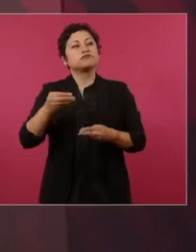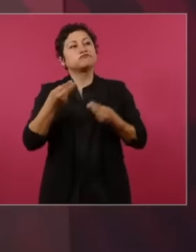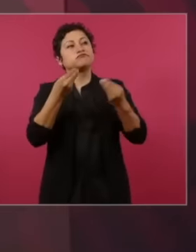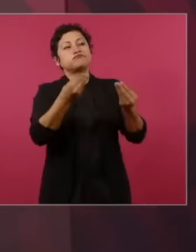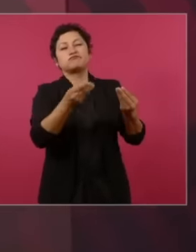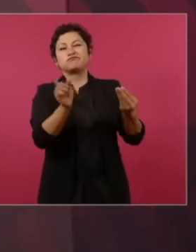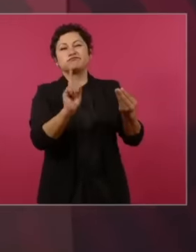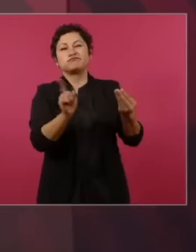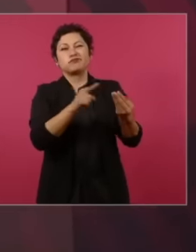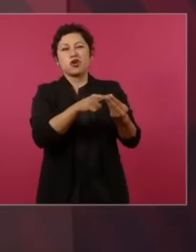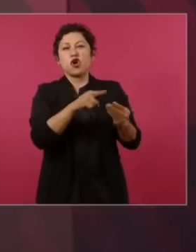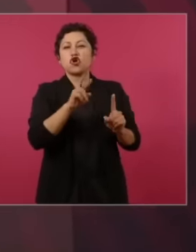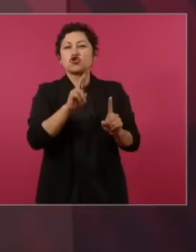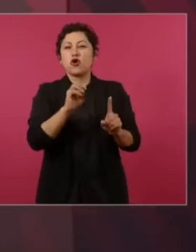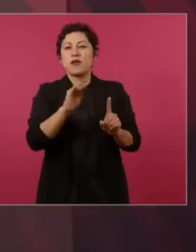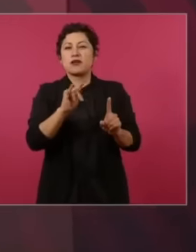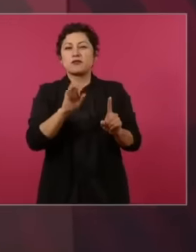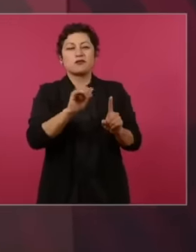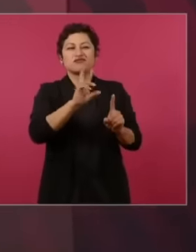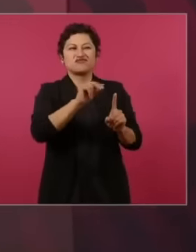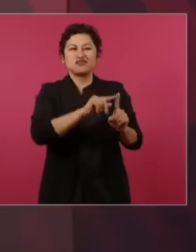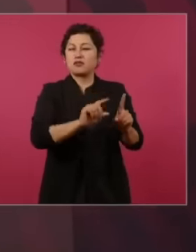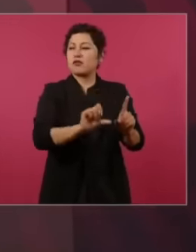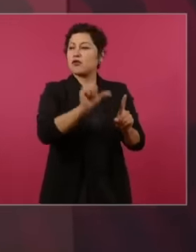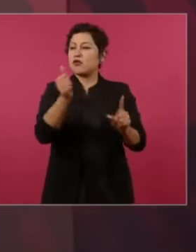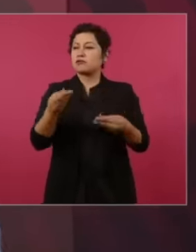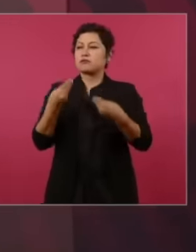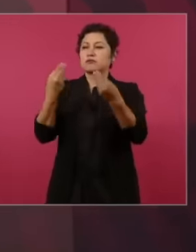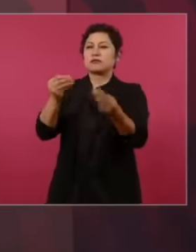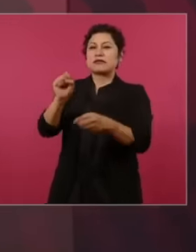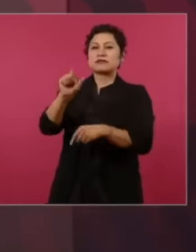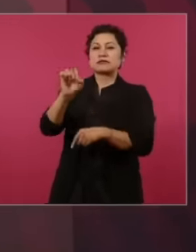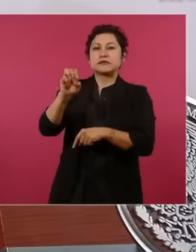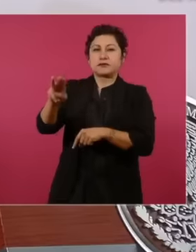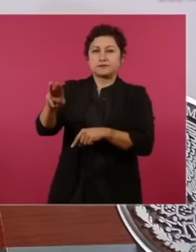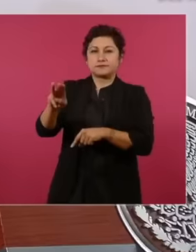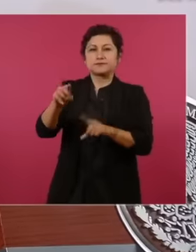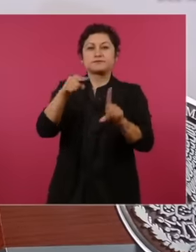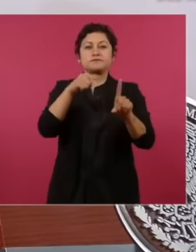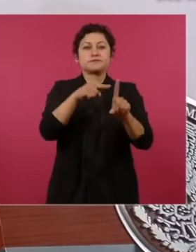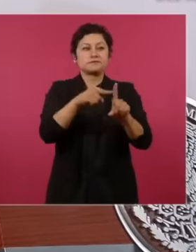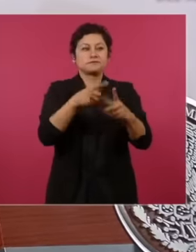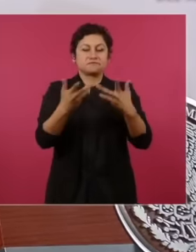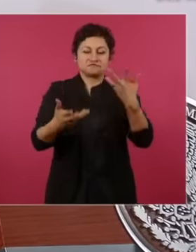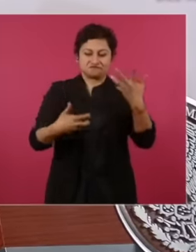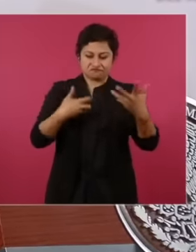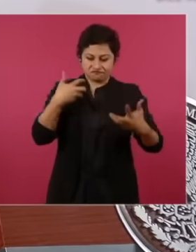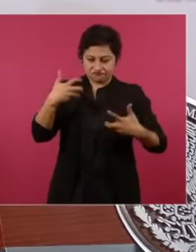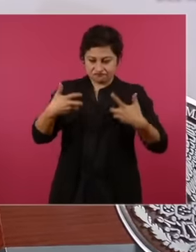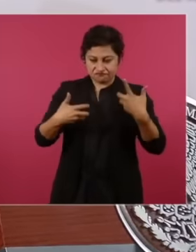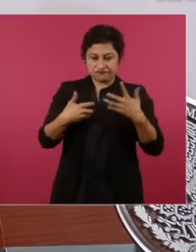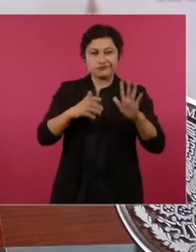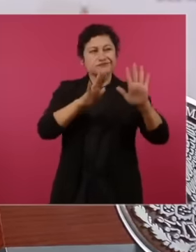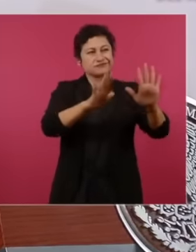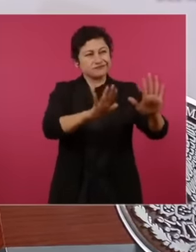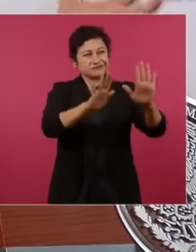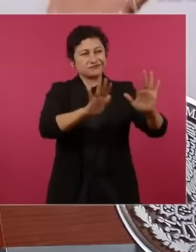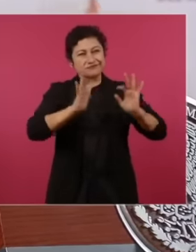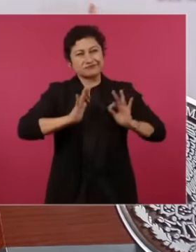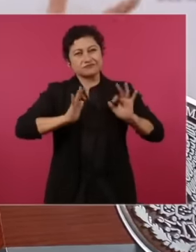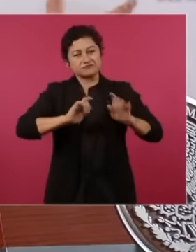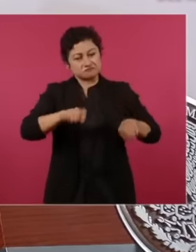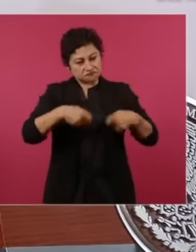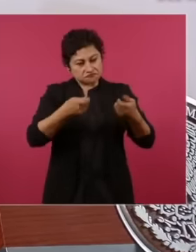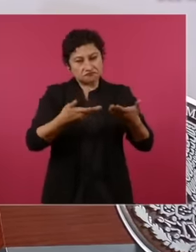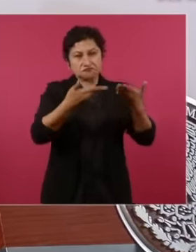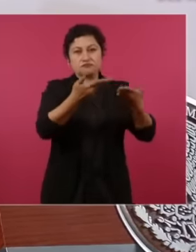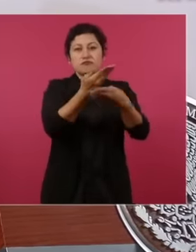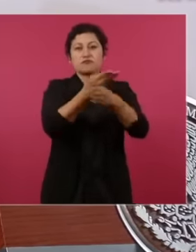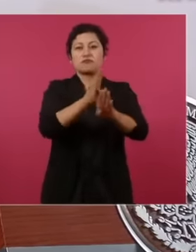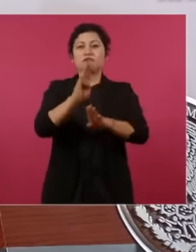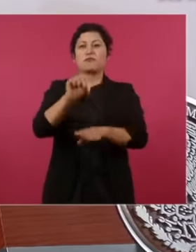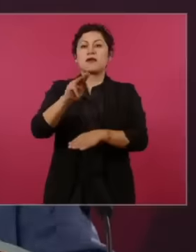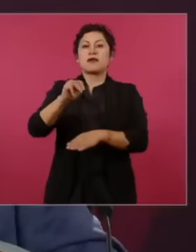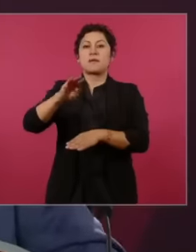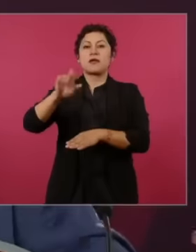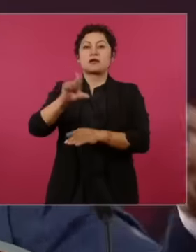van and it arose because they were not